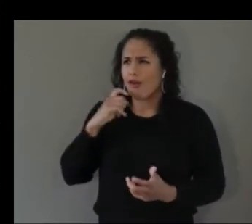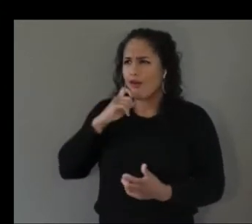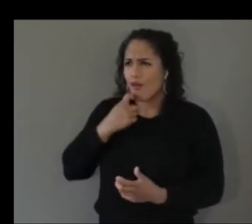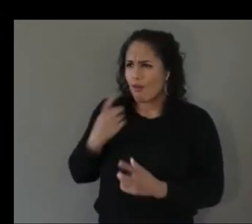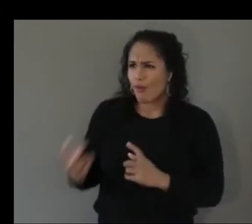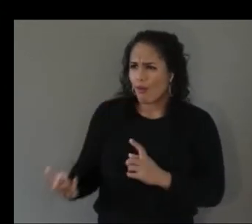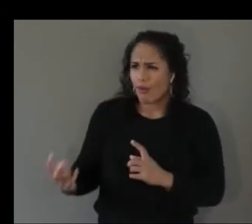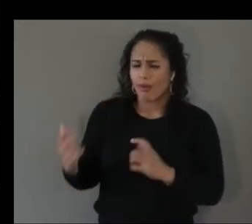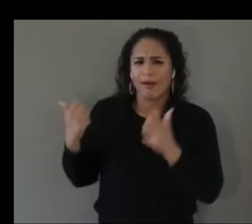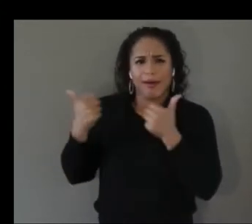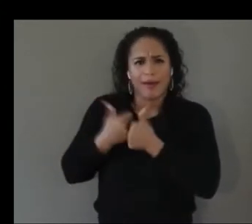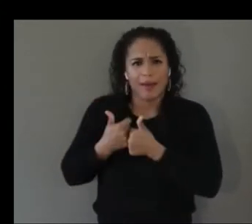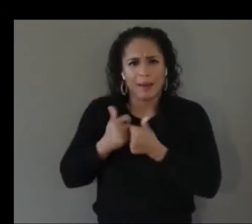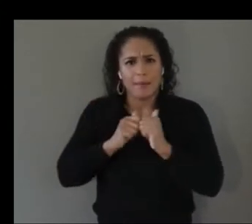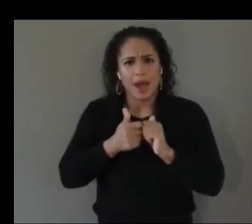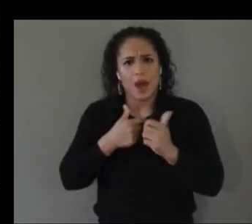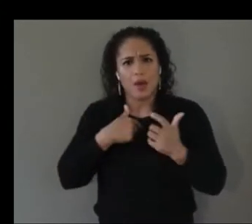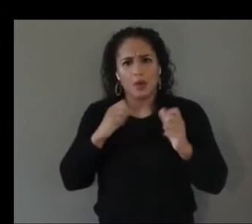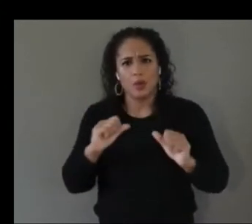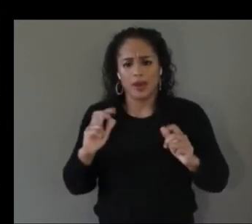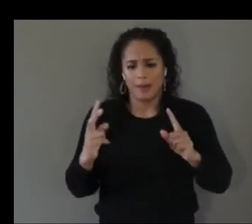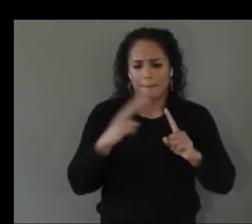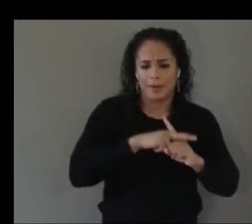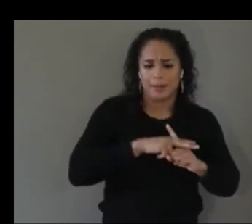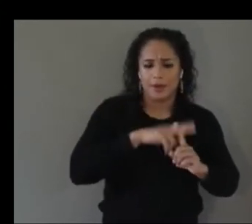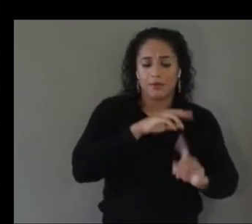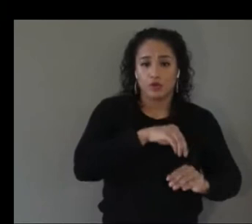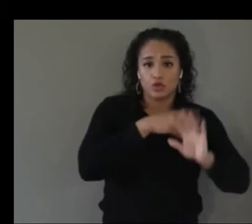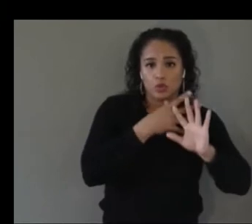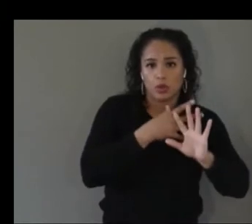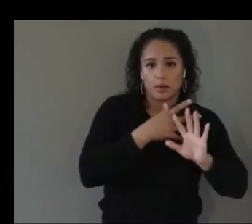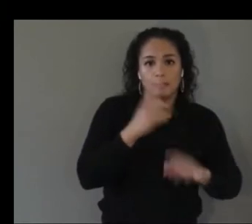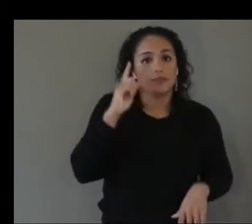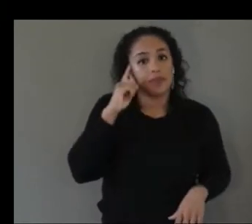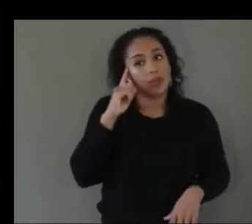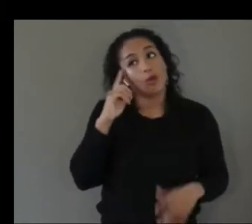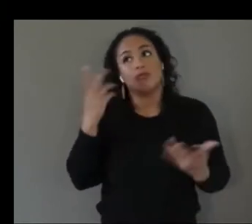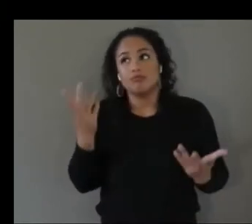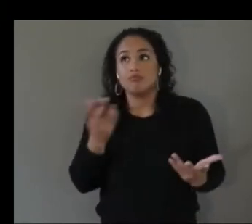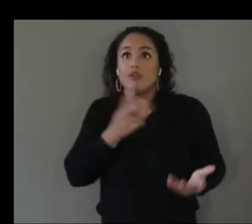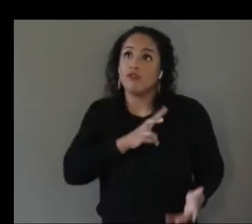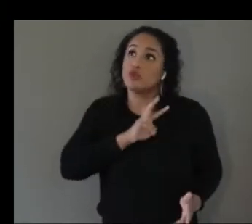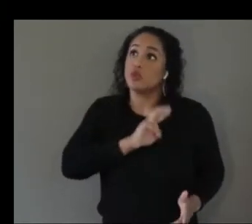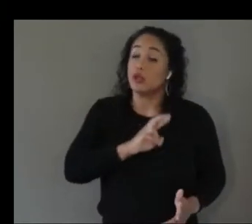the game come to life and then we thought well virtual reality is a good avenue to start and then